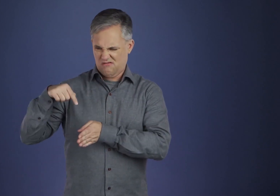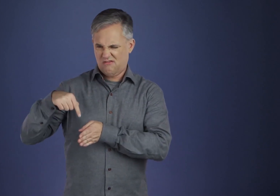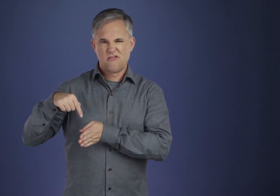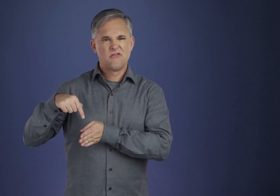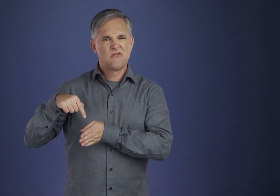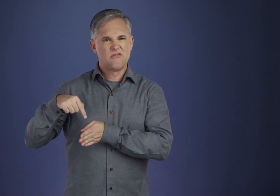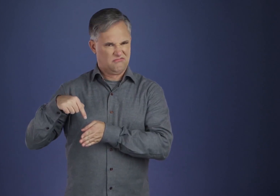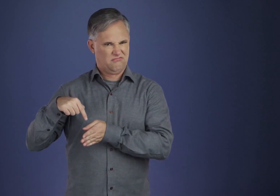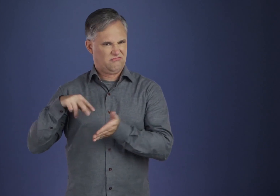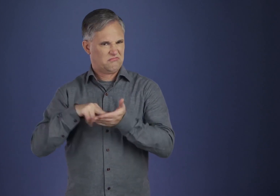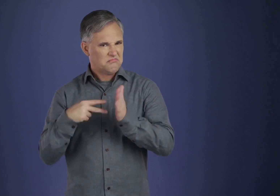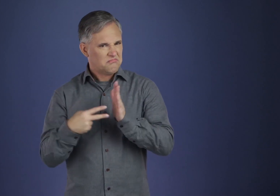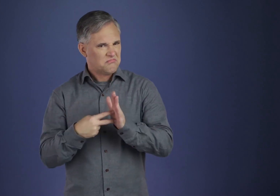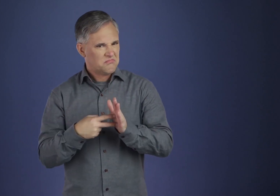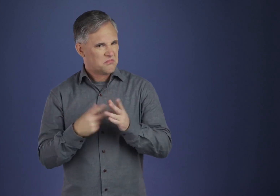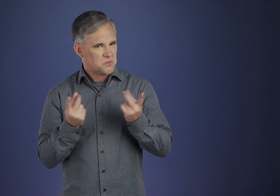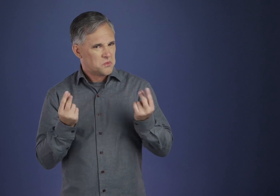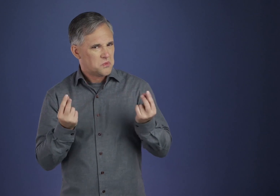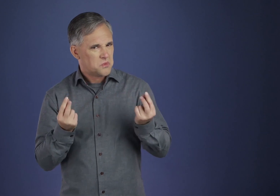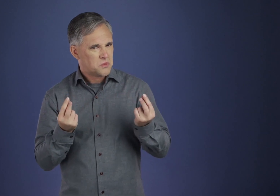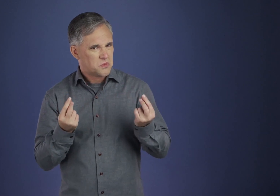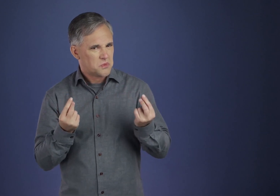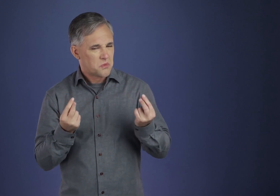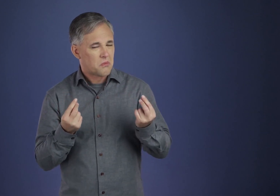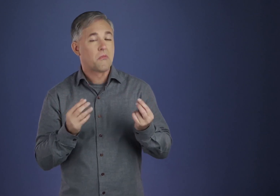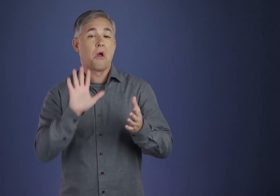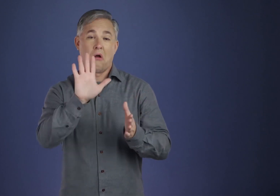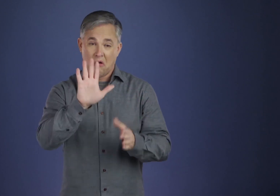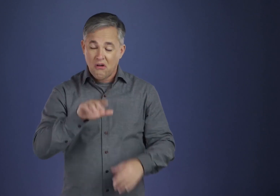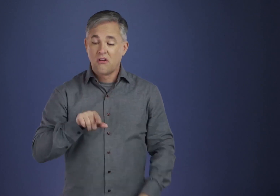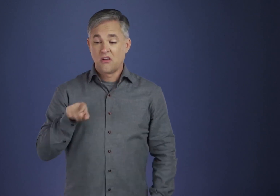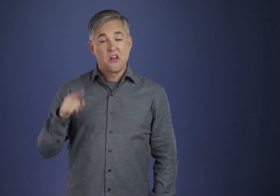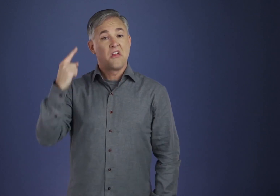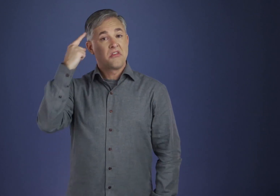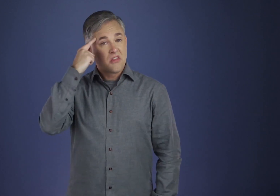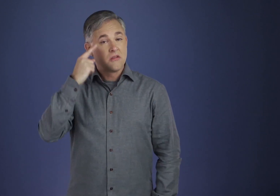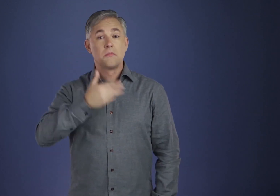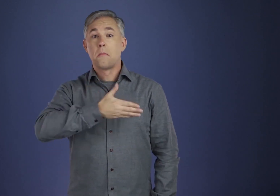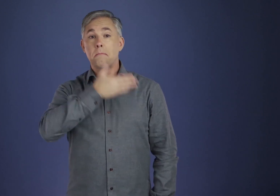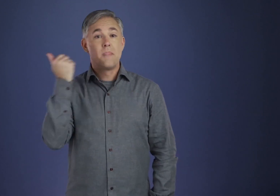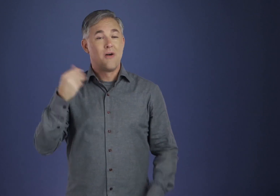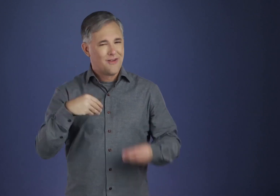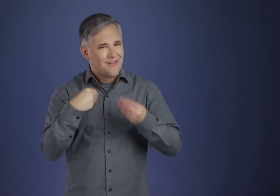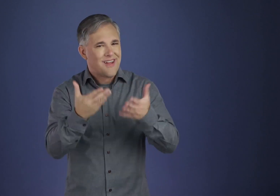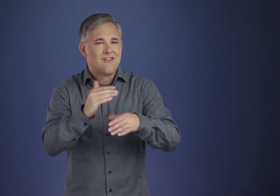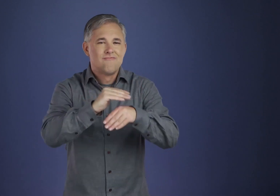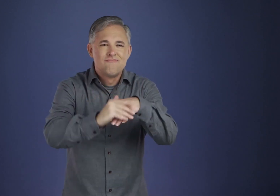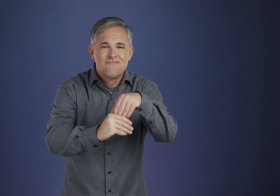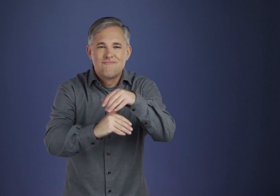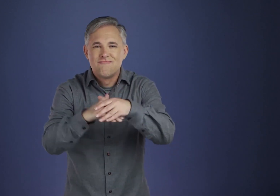What did he mean by “self-forgetting,” and how did he propose to accomplish that?